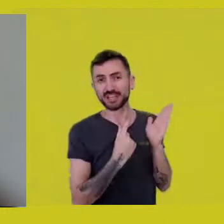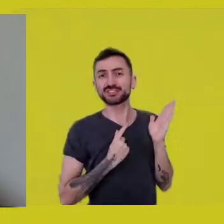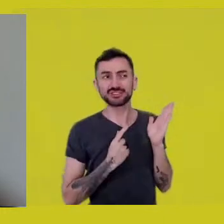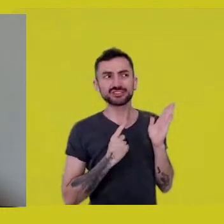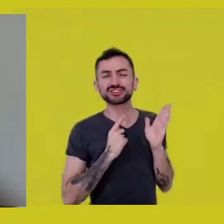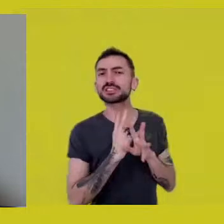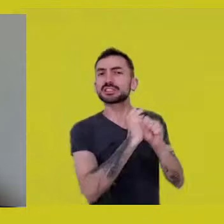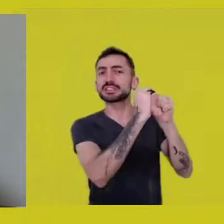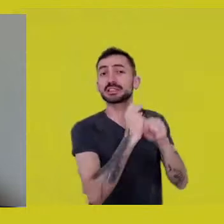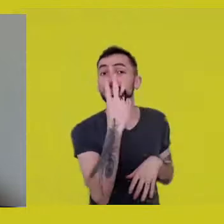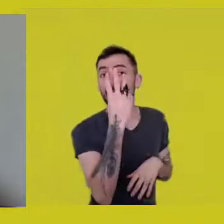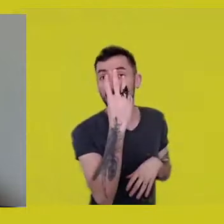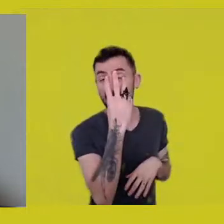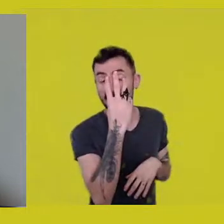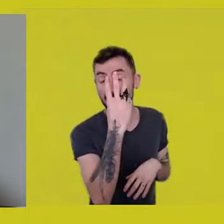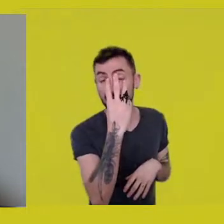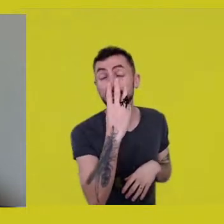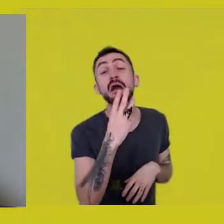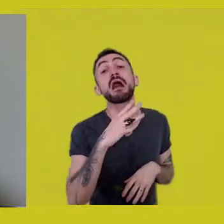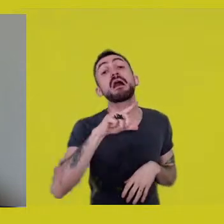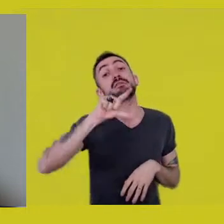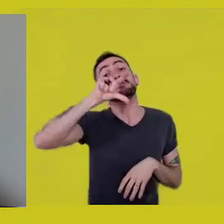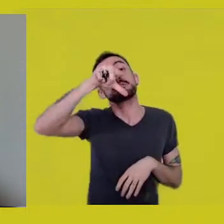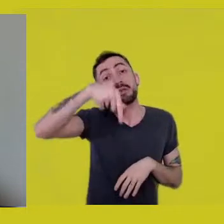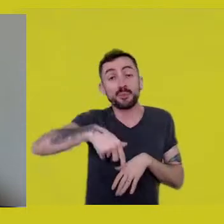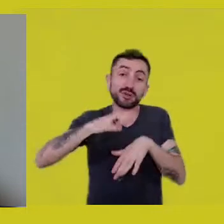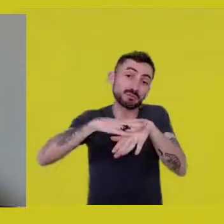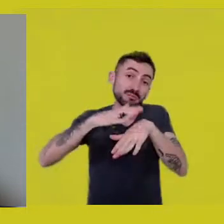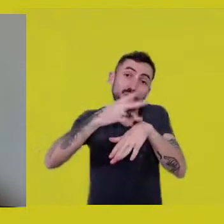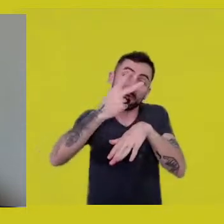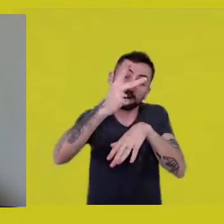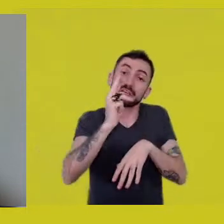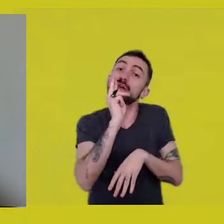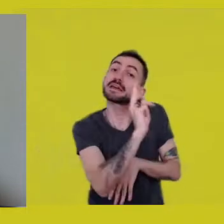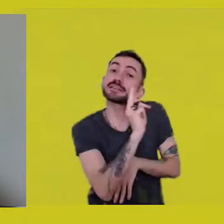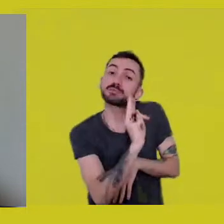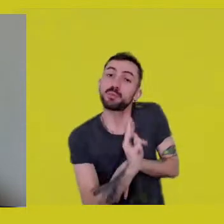and you speak openly, or you answer now...